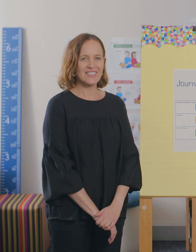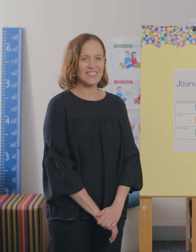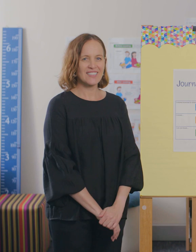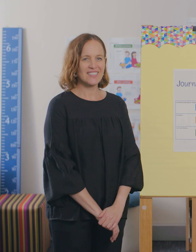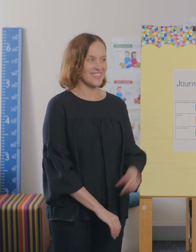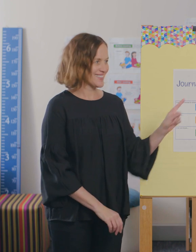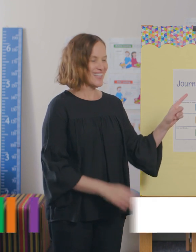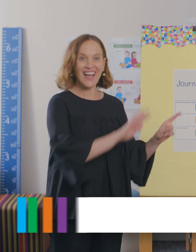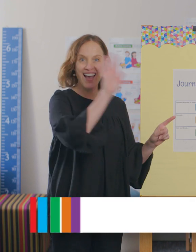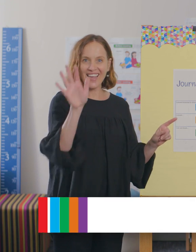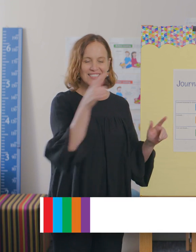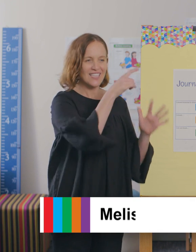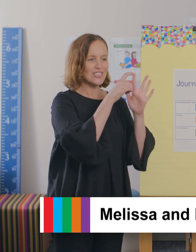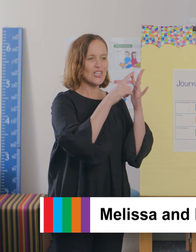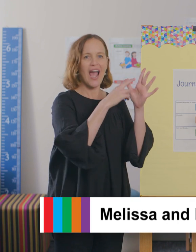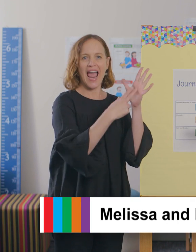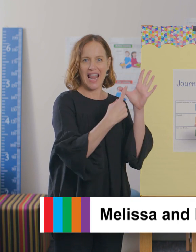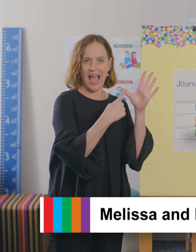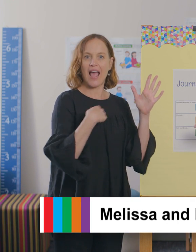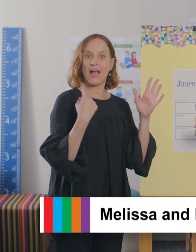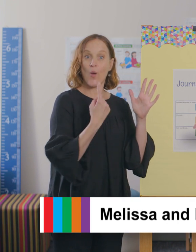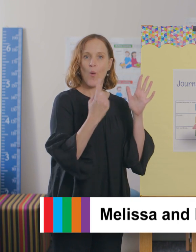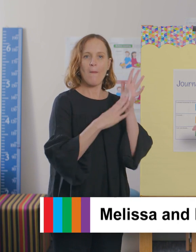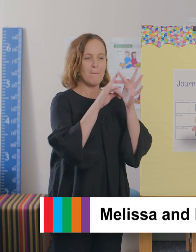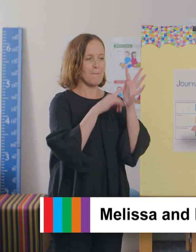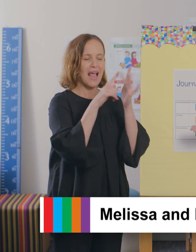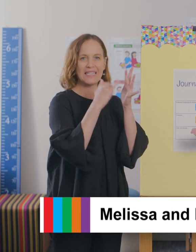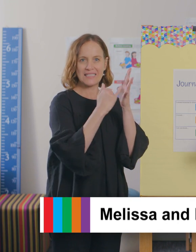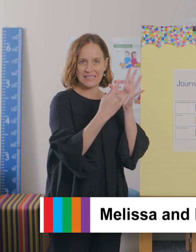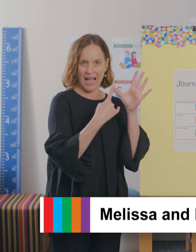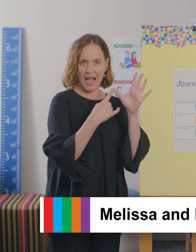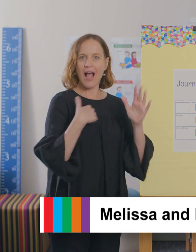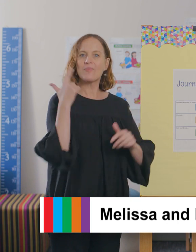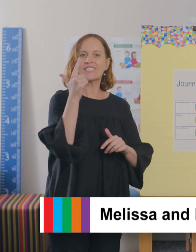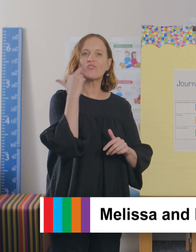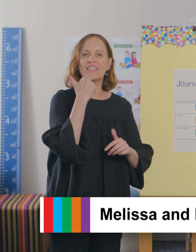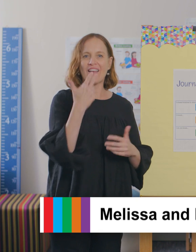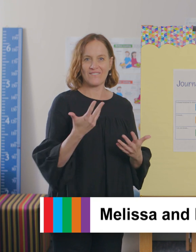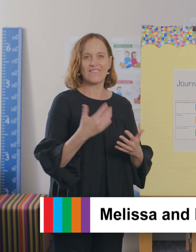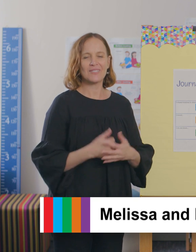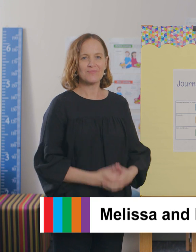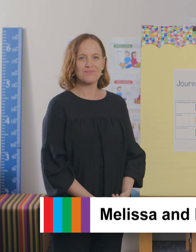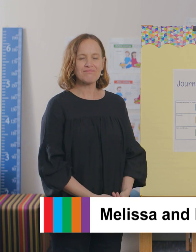Hi. My name is Diana. And this is Melissa. She is a teacher of the deaf.